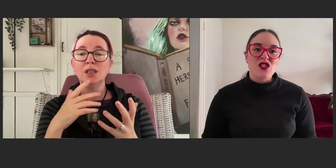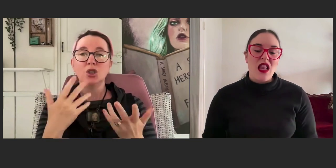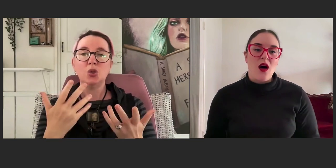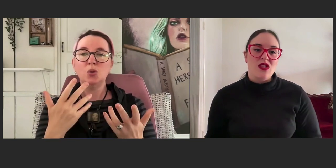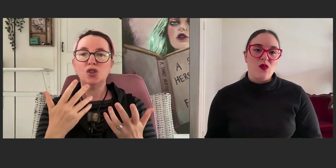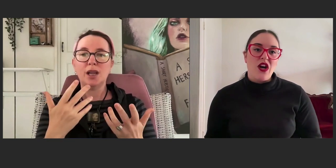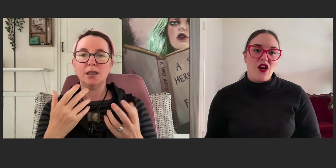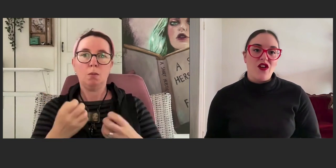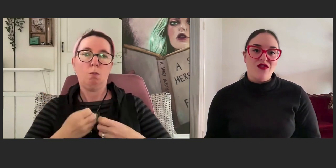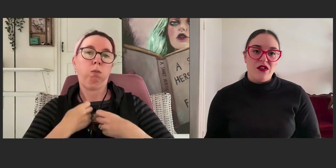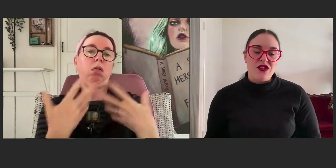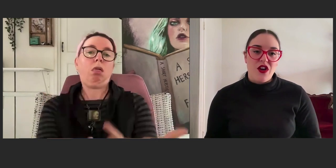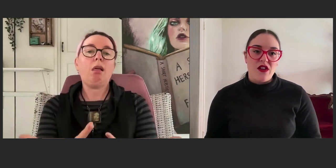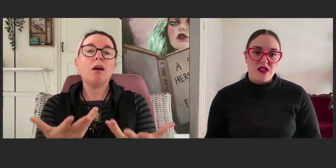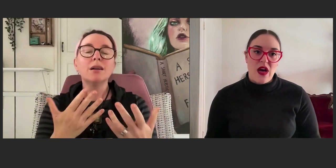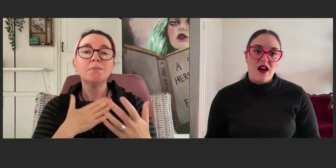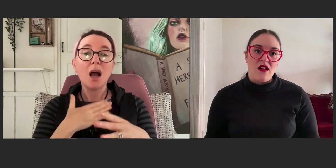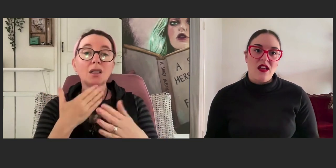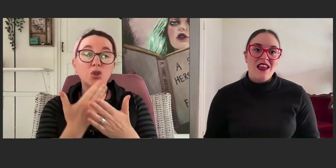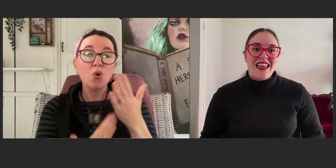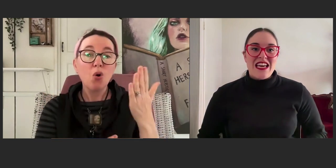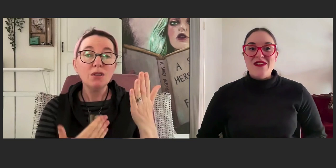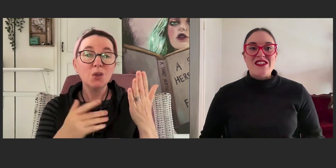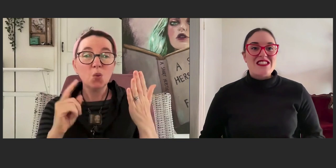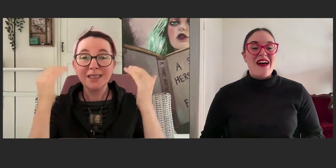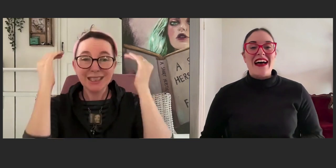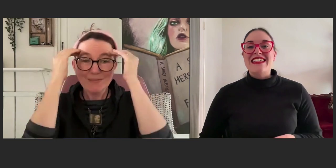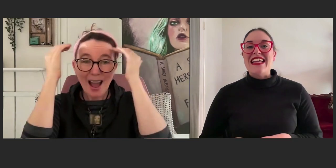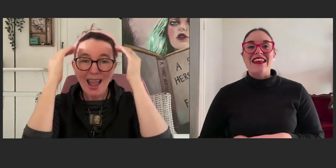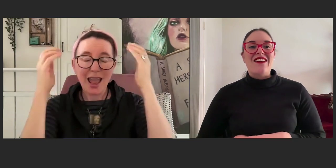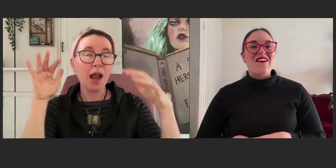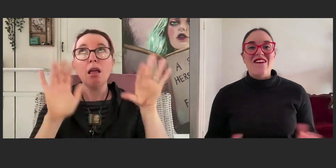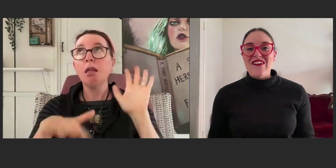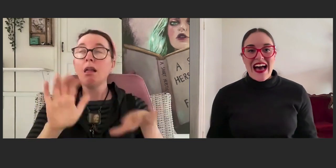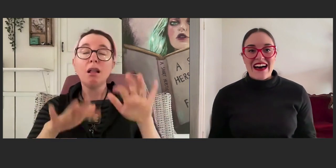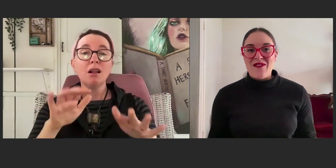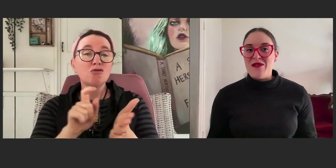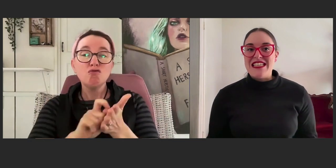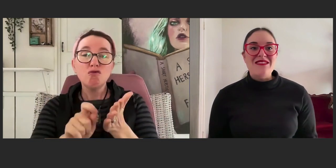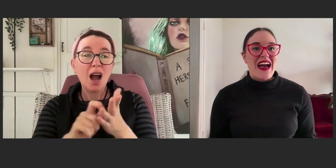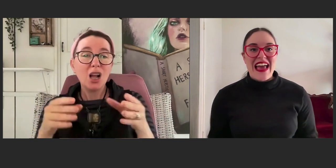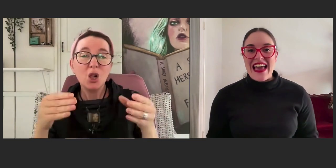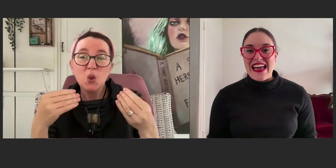while I was working on "Future Girl" as well. It was just about getting it all out, what was in my head,